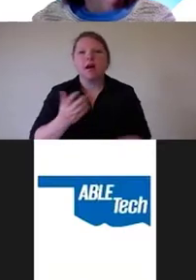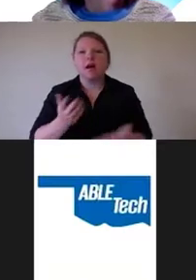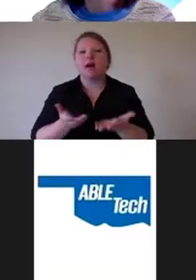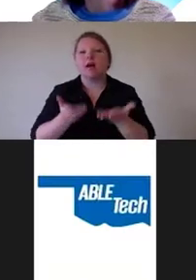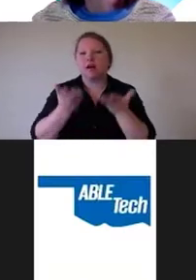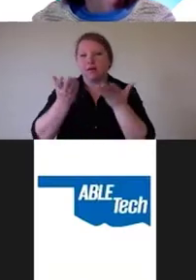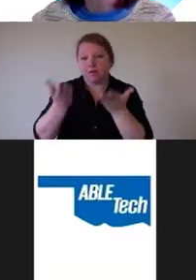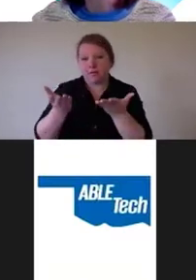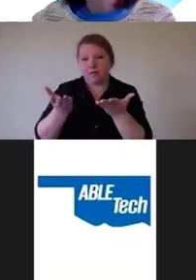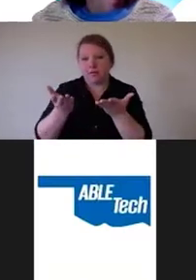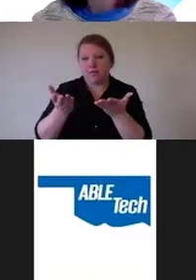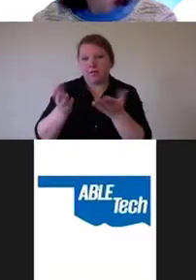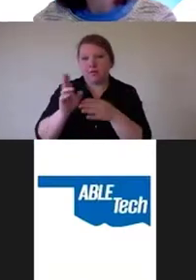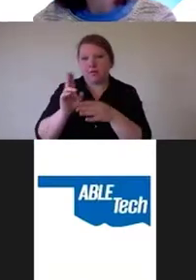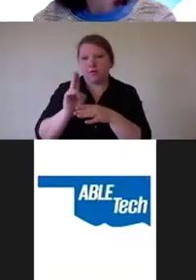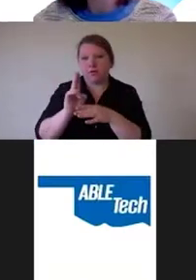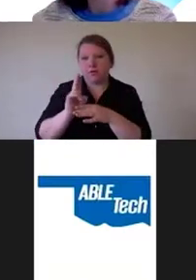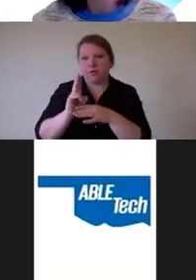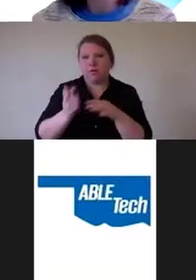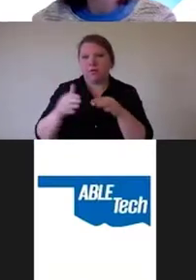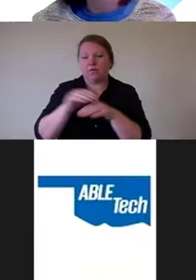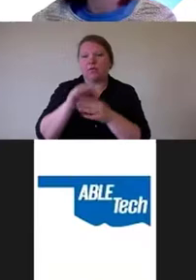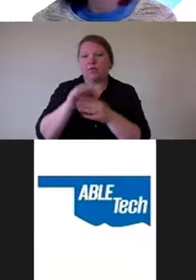accessible website at this point in time, no,